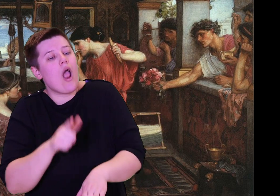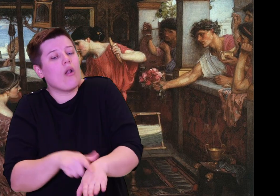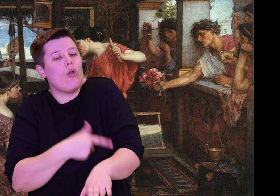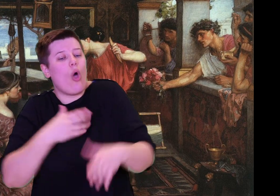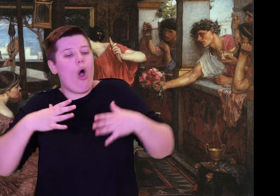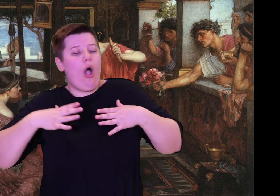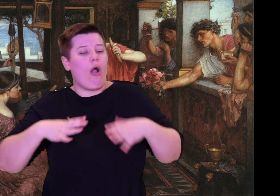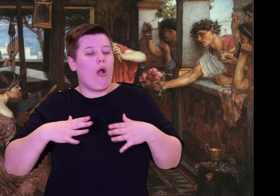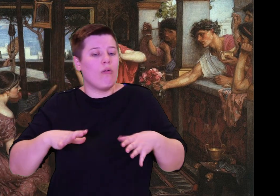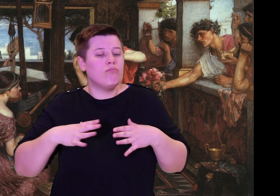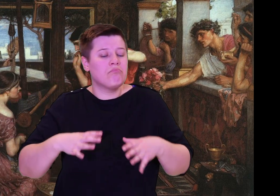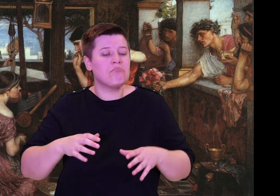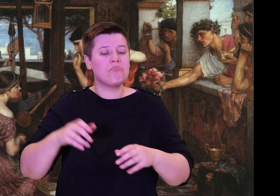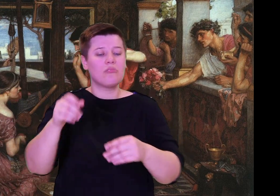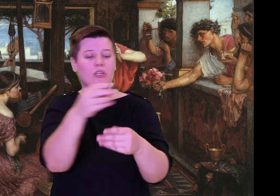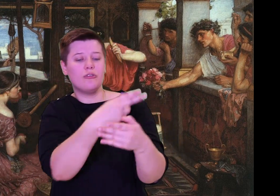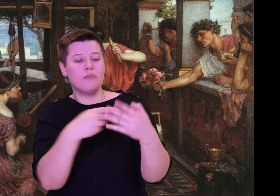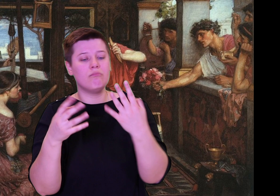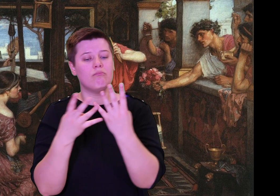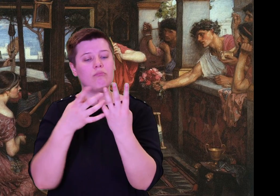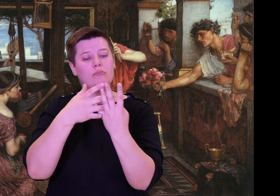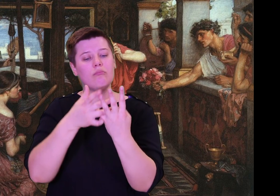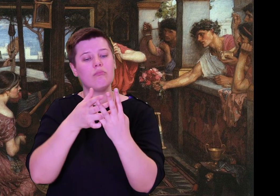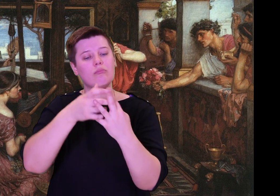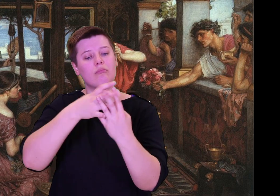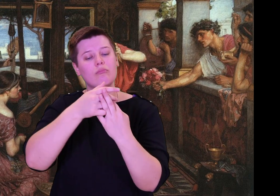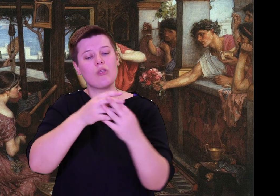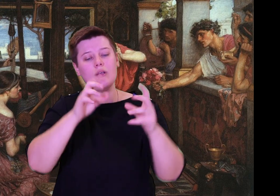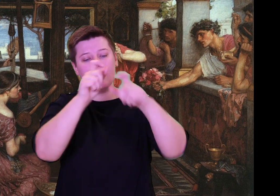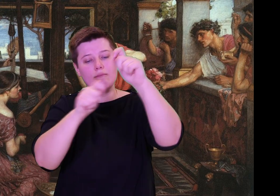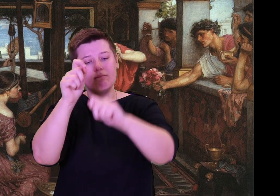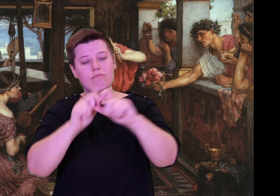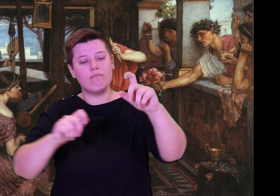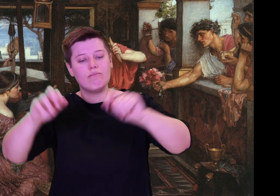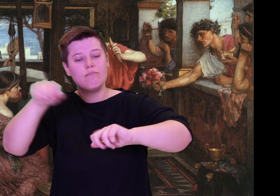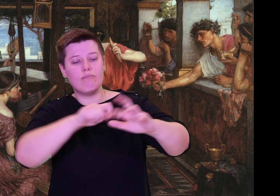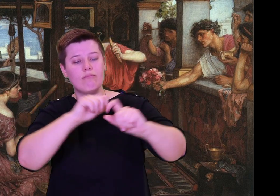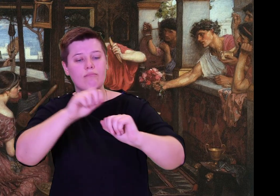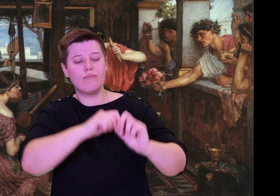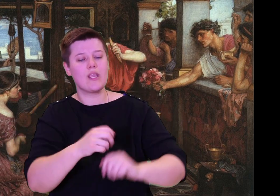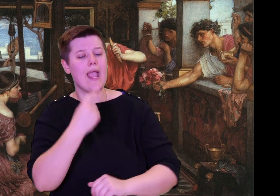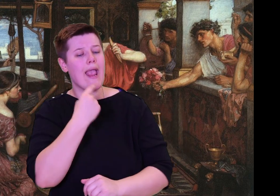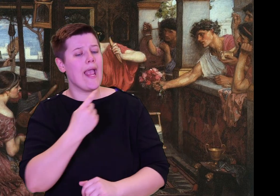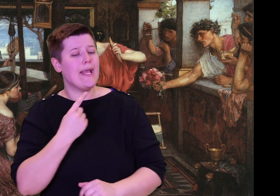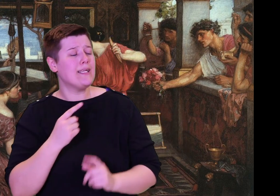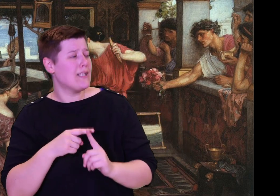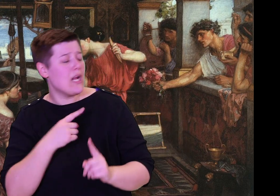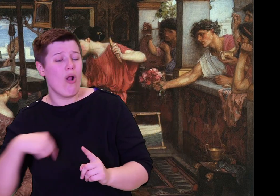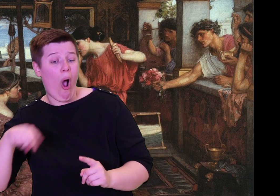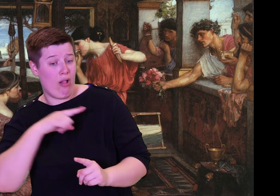but all the while her mind moves somewhere else. She came up with a